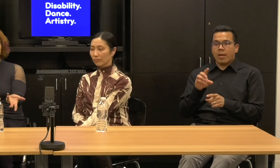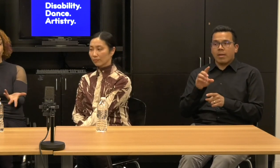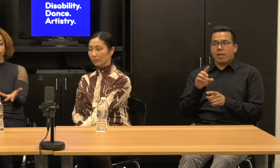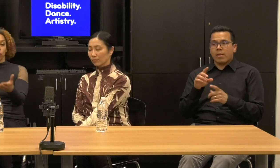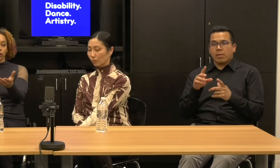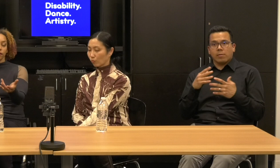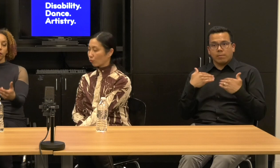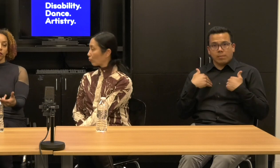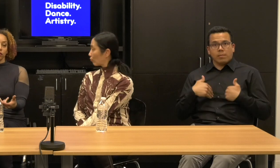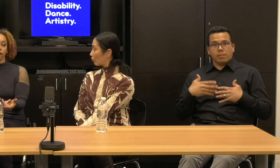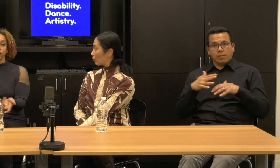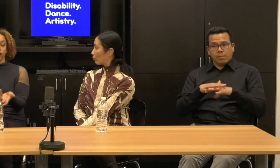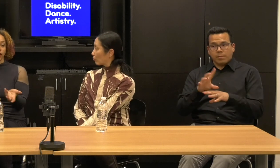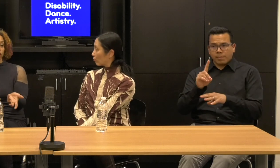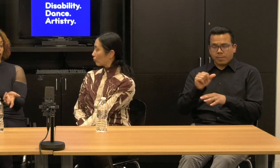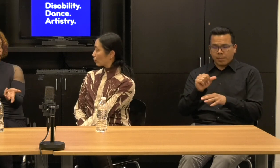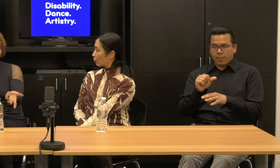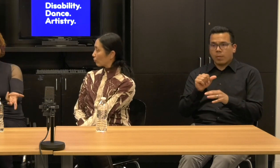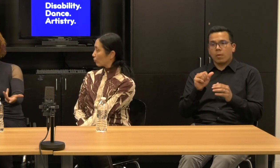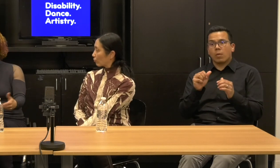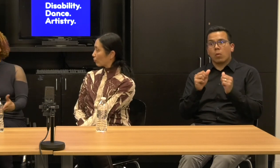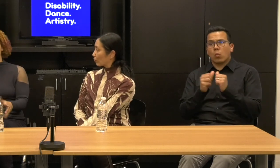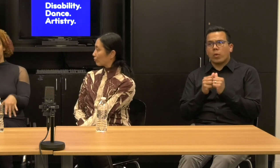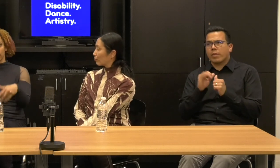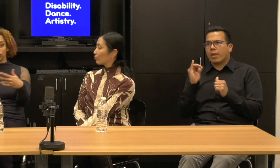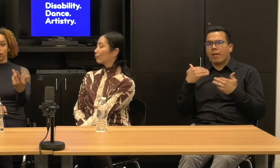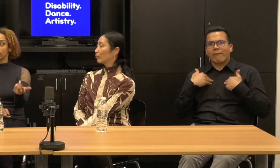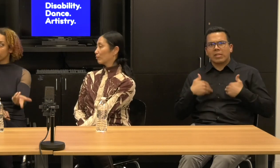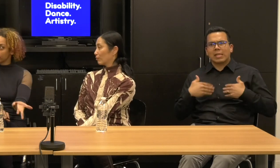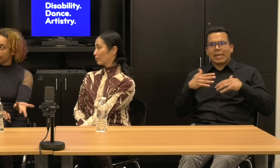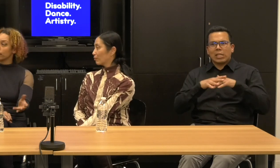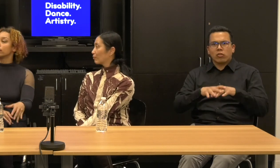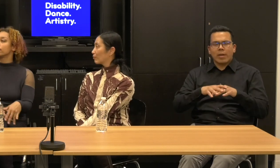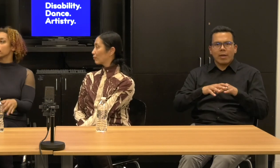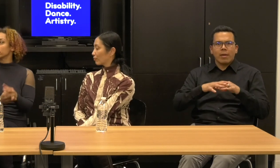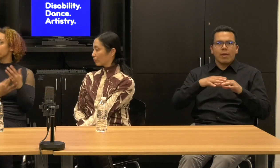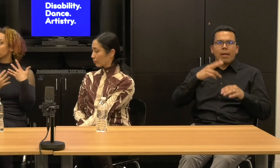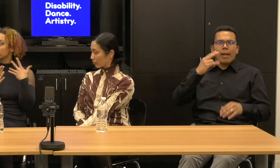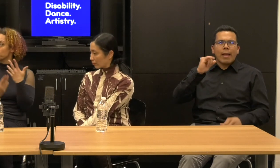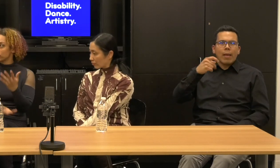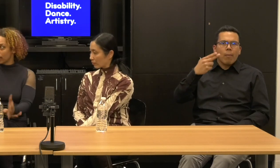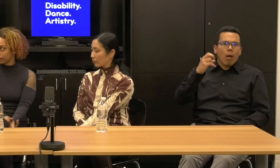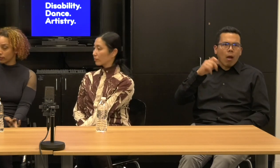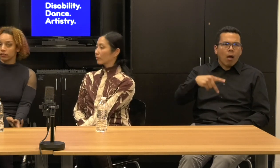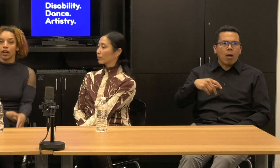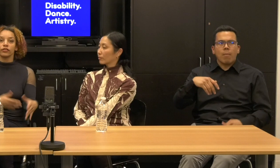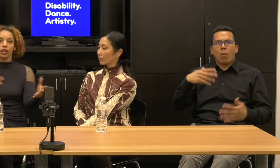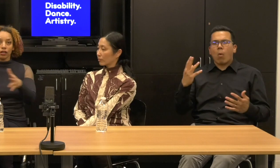So what if you are doing physically integrated hip hop or physically integrated integrated west African dance, right?